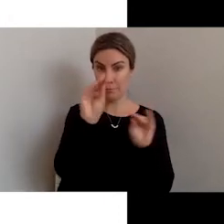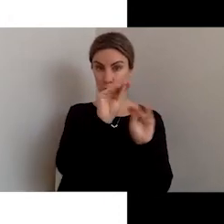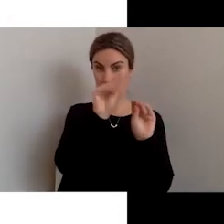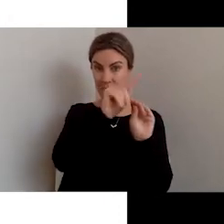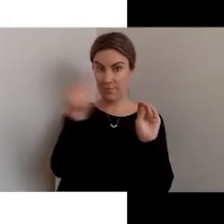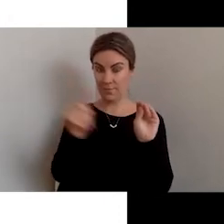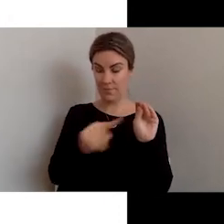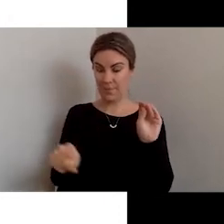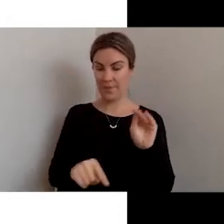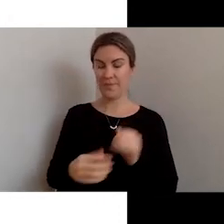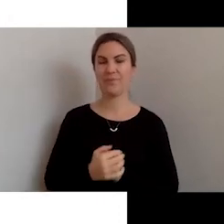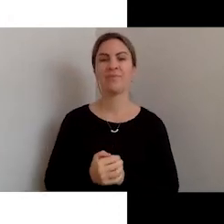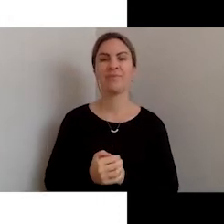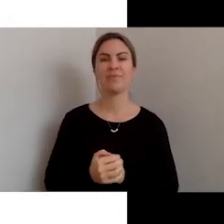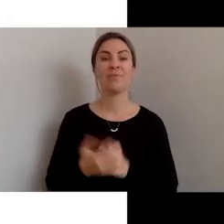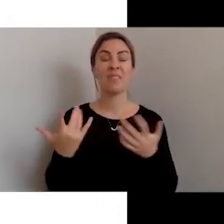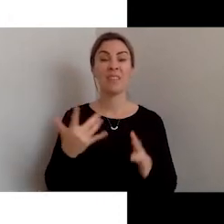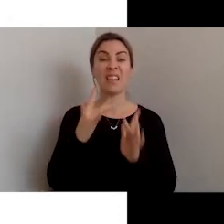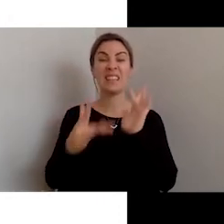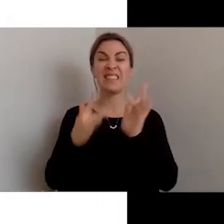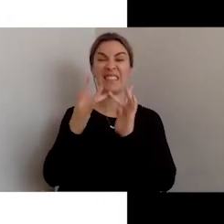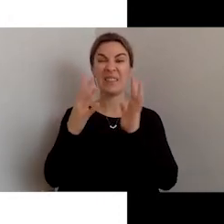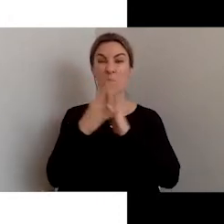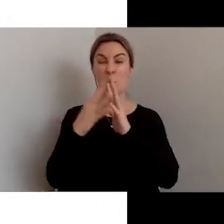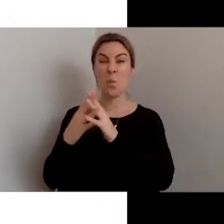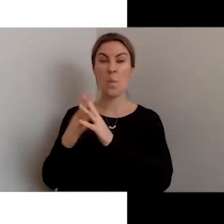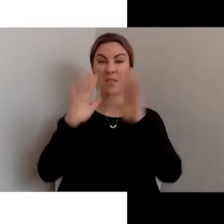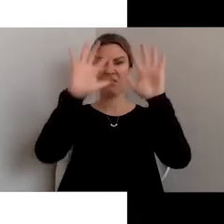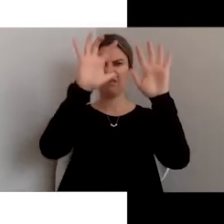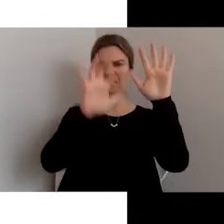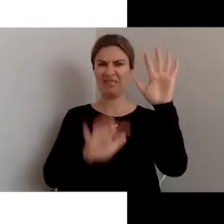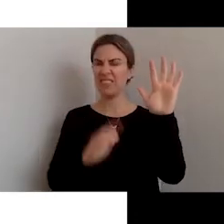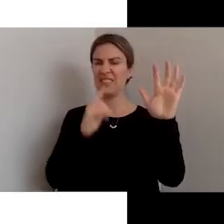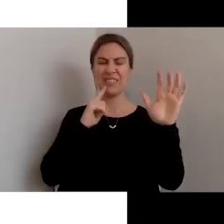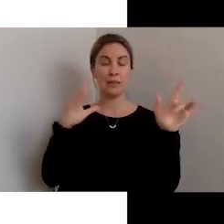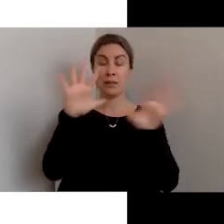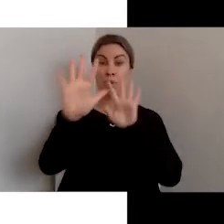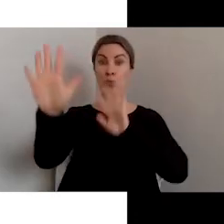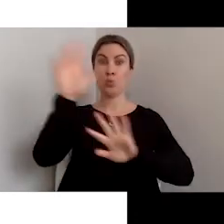clear distinction between items, which can result in an information